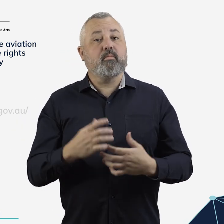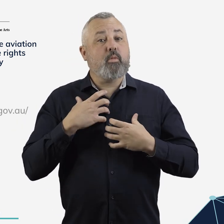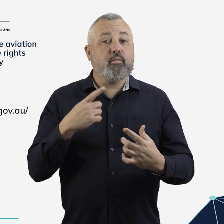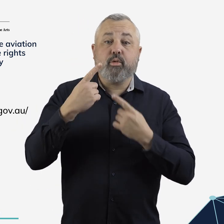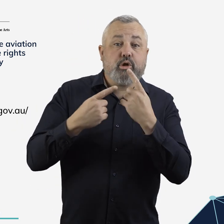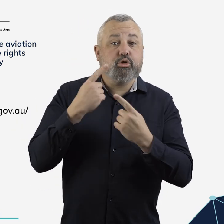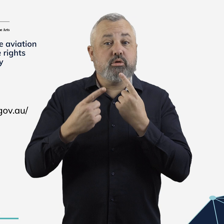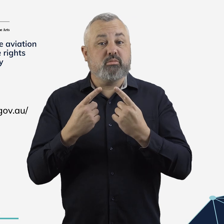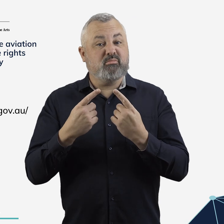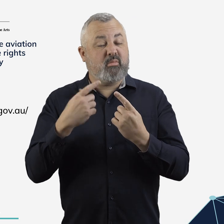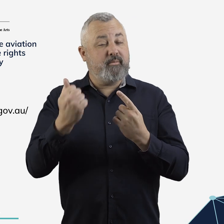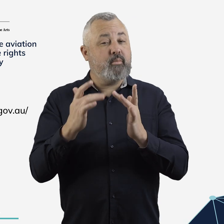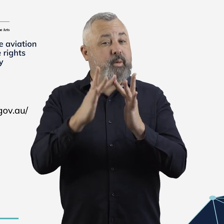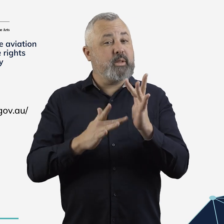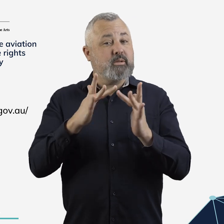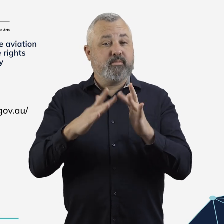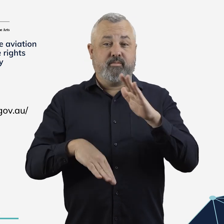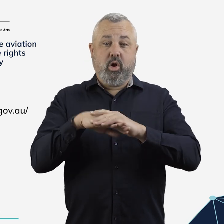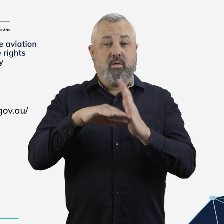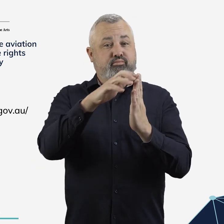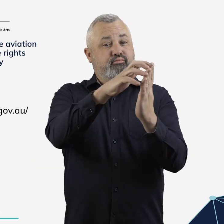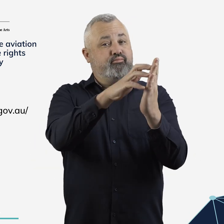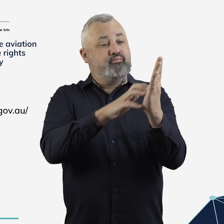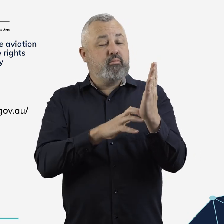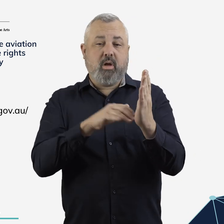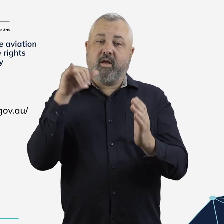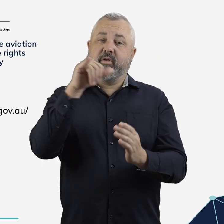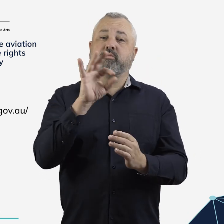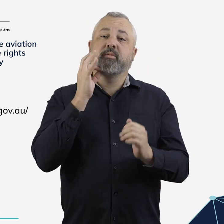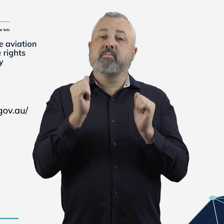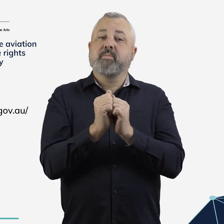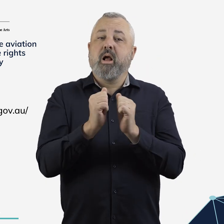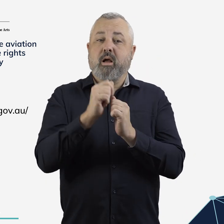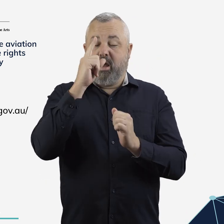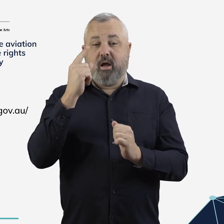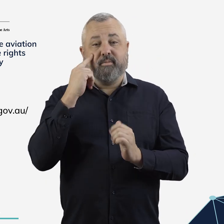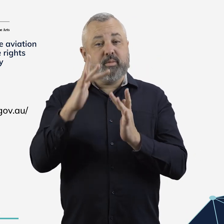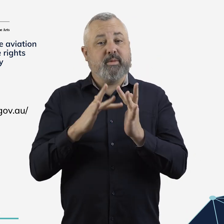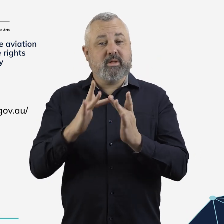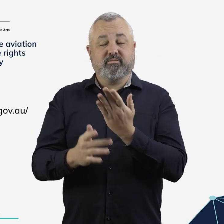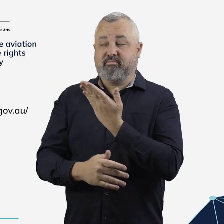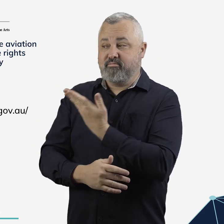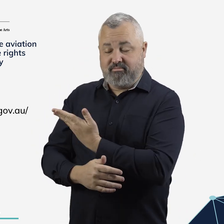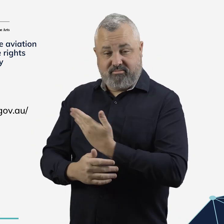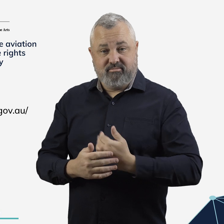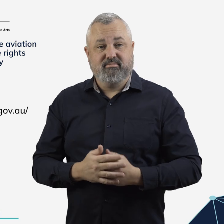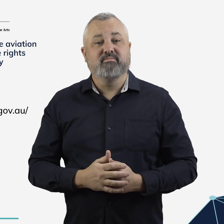Find out more Visit our website to read the Aviation White Paper: infrastructure.gov.au/AviationWhitePaper